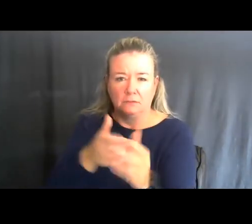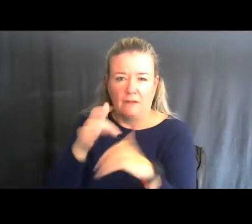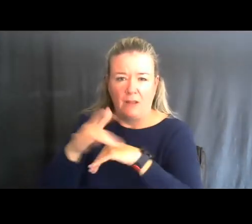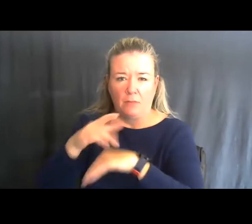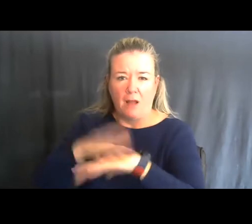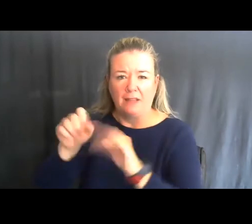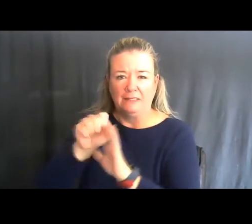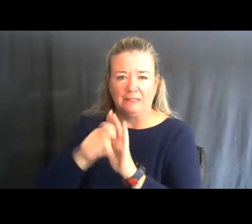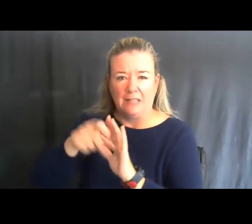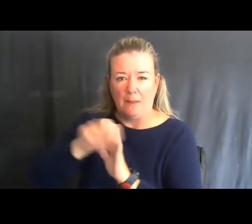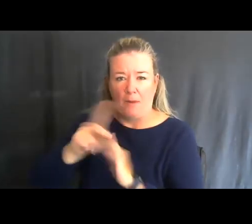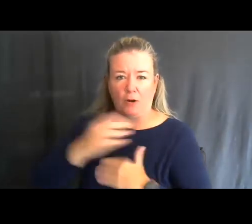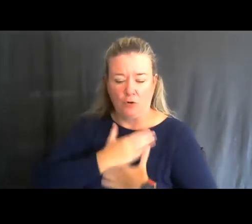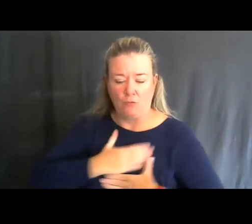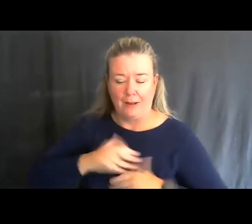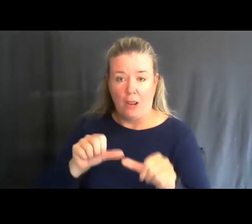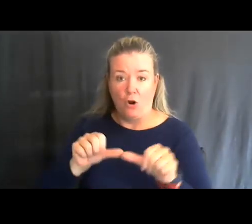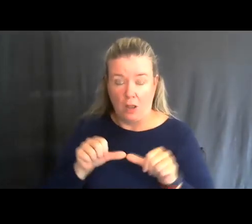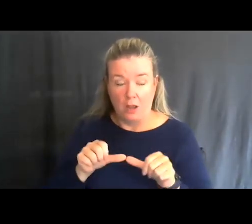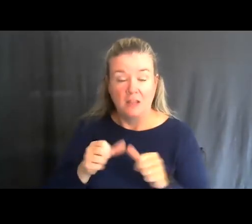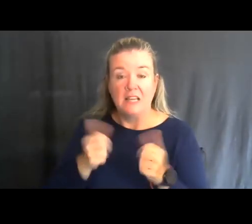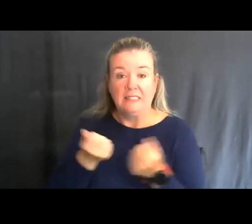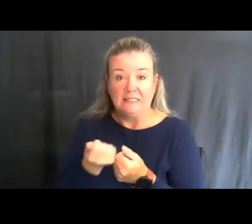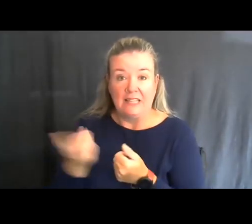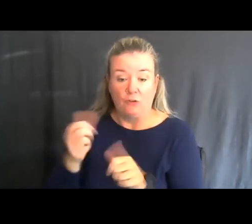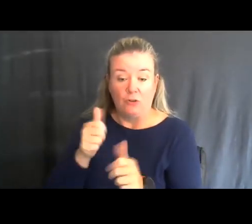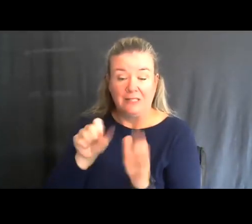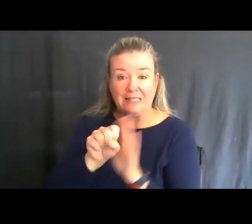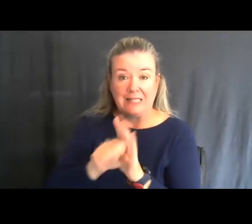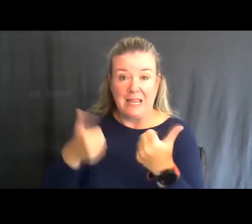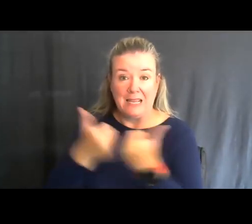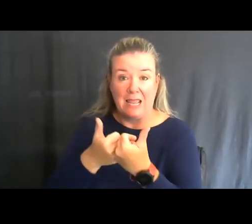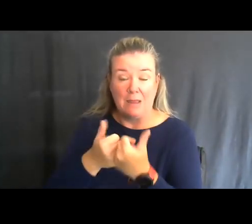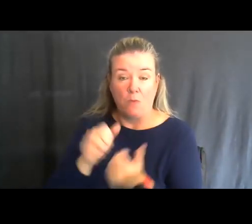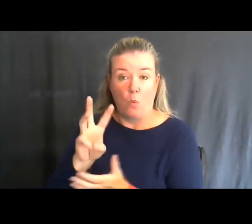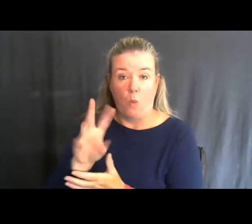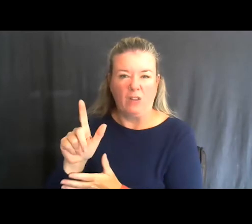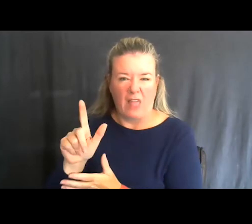and recreation areas, and several state game and wildlife areas have accessible hunting